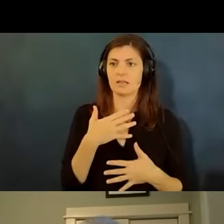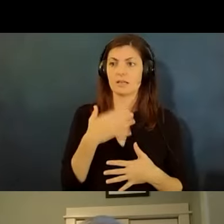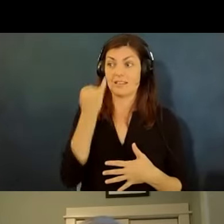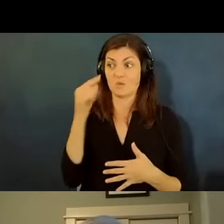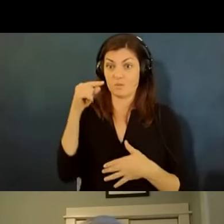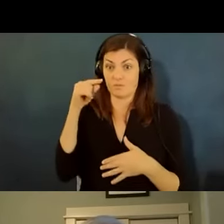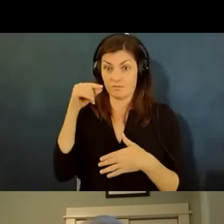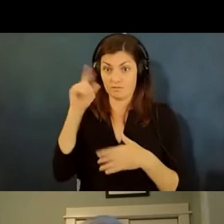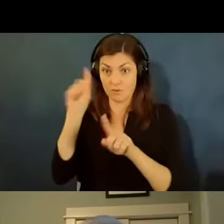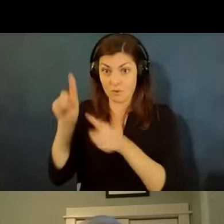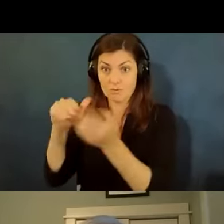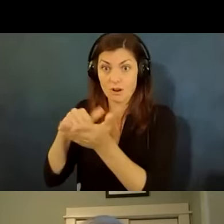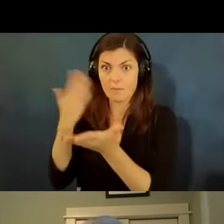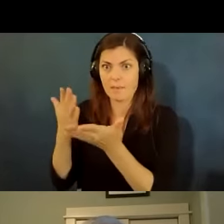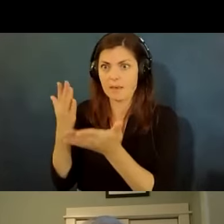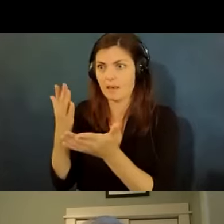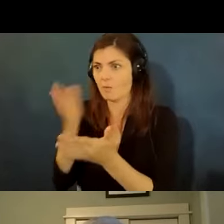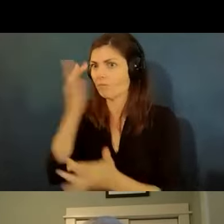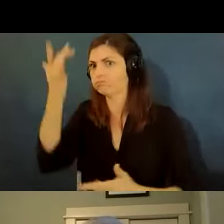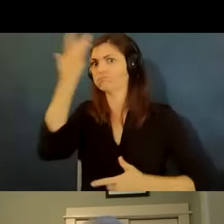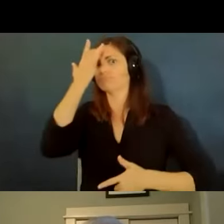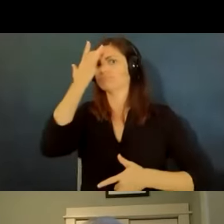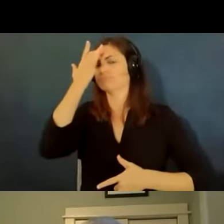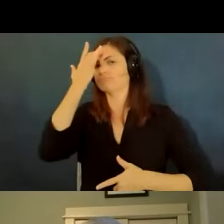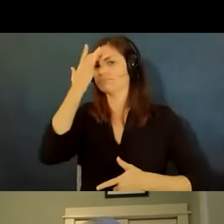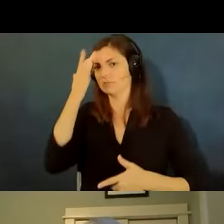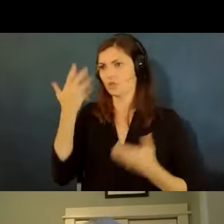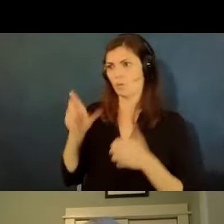your doctor might expose you in some way and so they don't want you going to your doctor